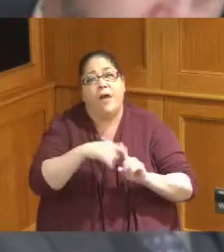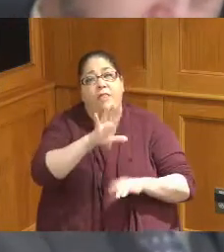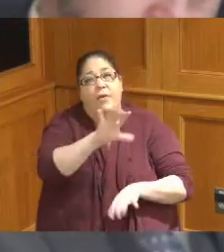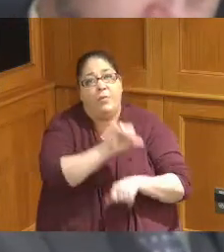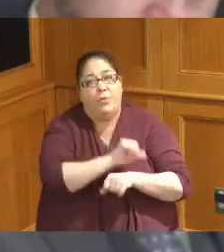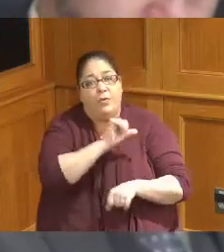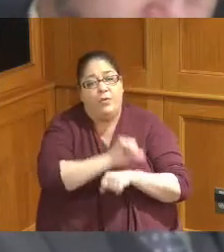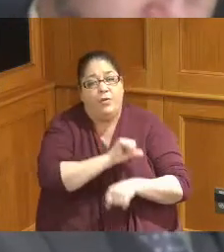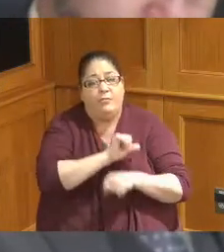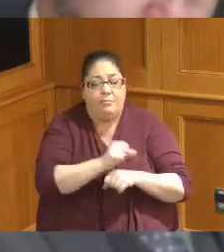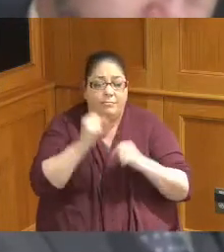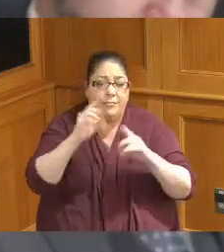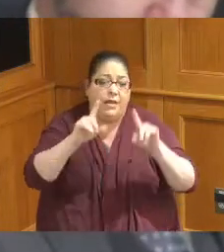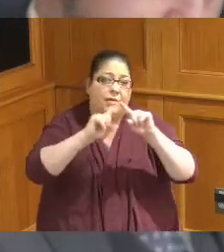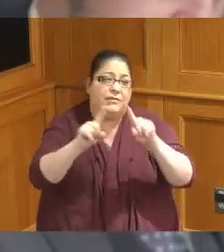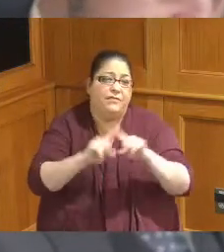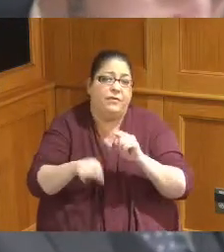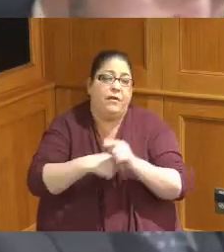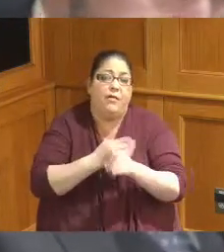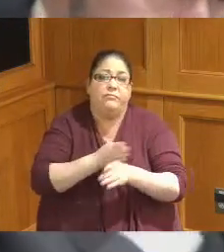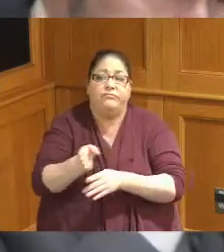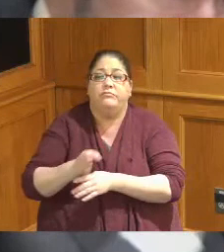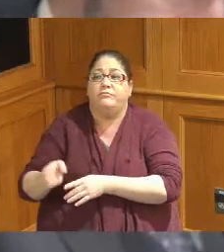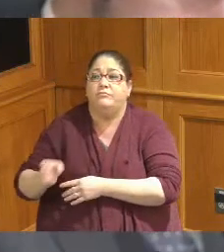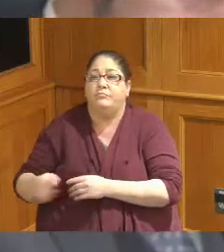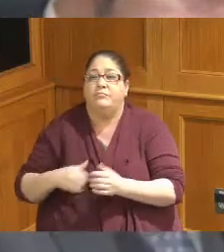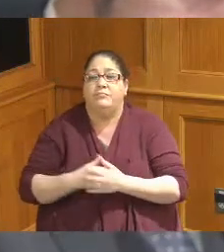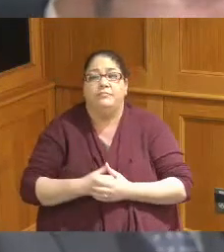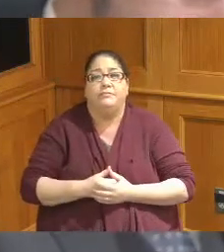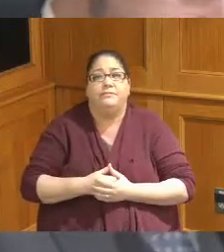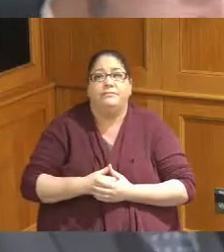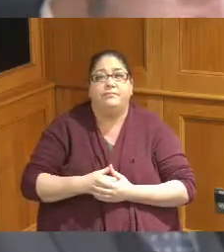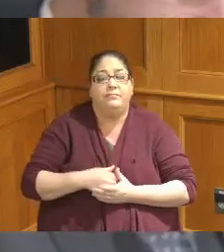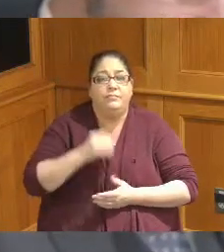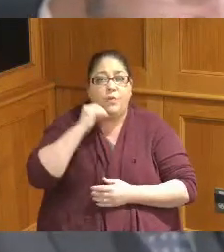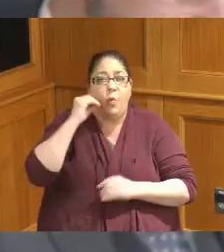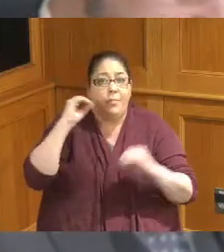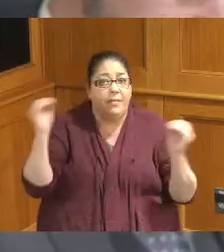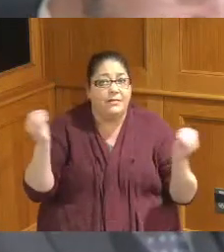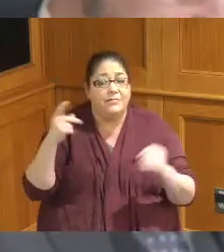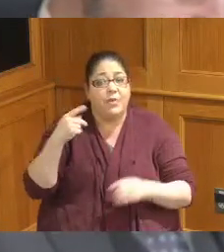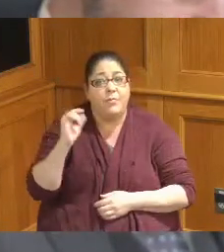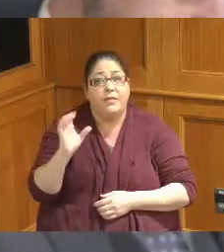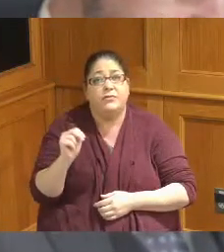and many many disciplines whether it is with the homeless population or people who are incarcerated